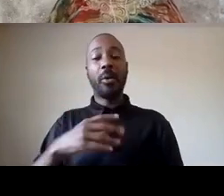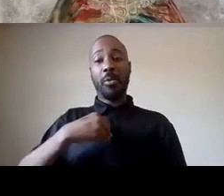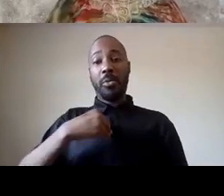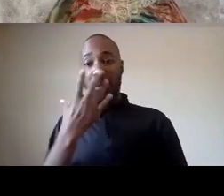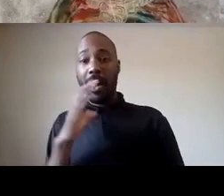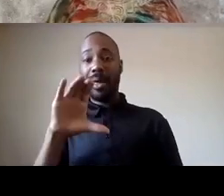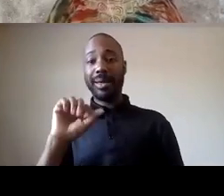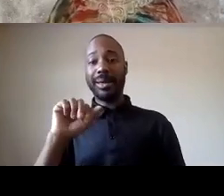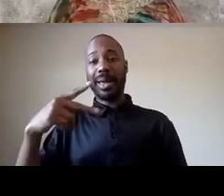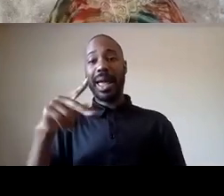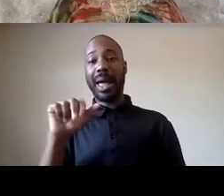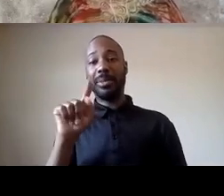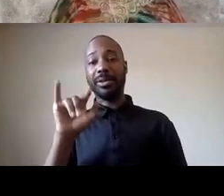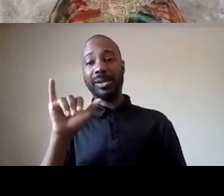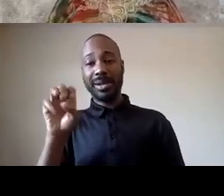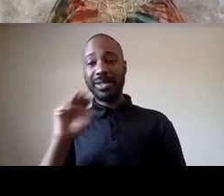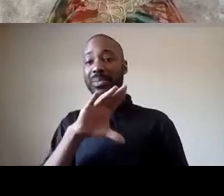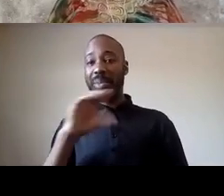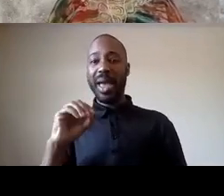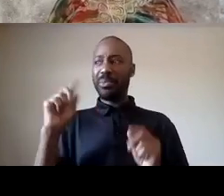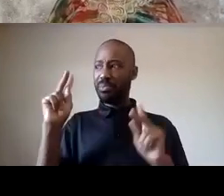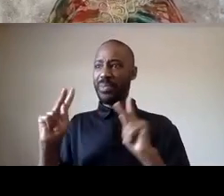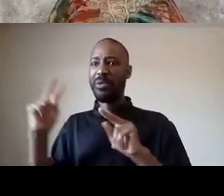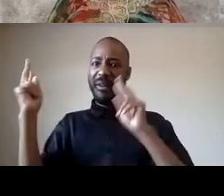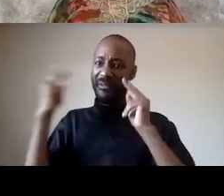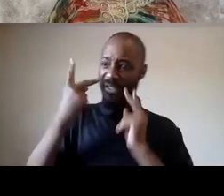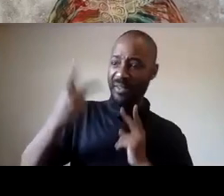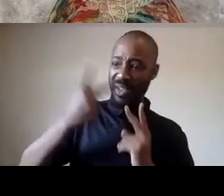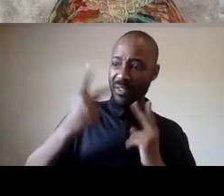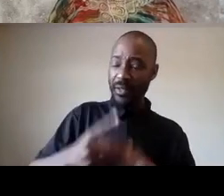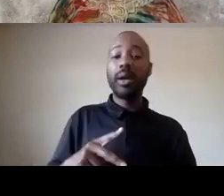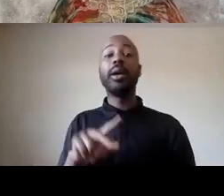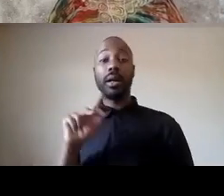near the grove making sure we disrupt that space of white supremacist